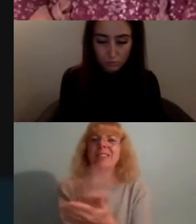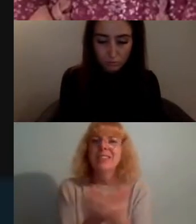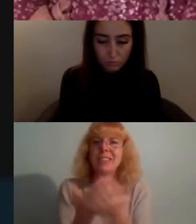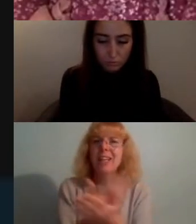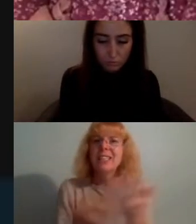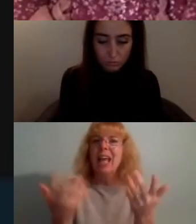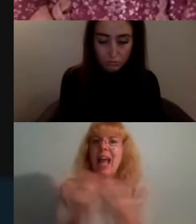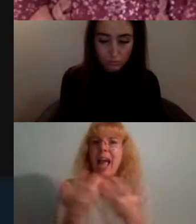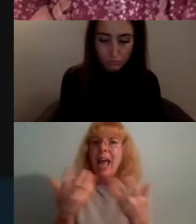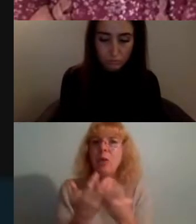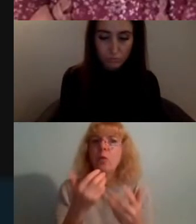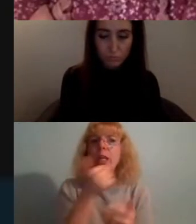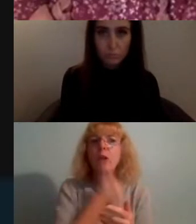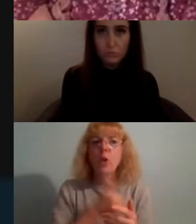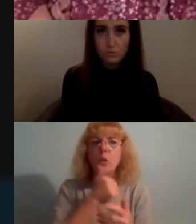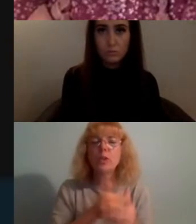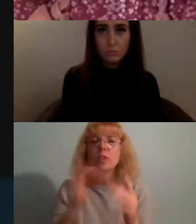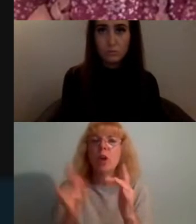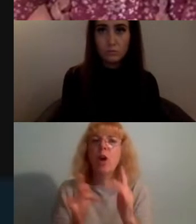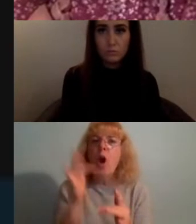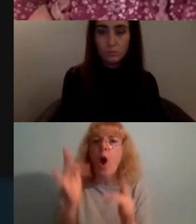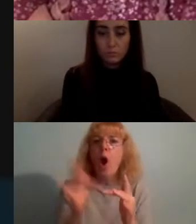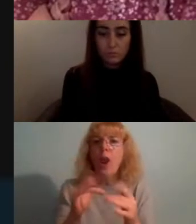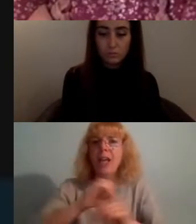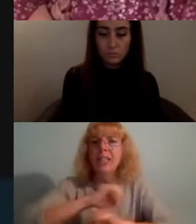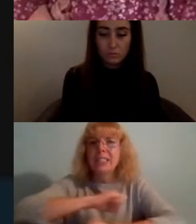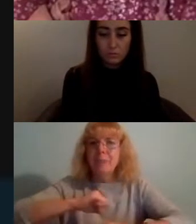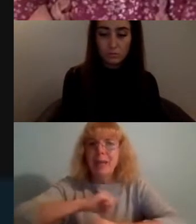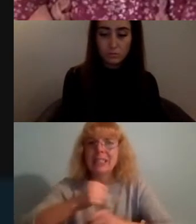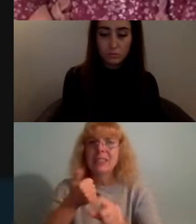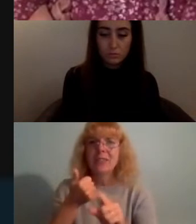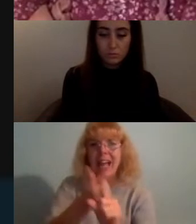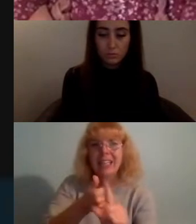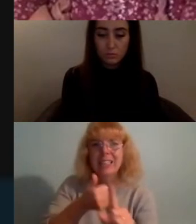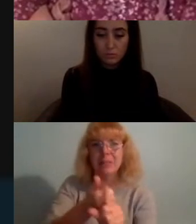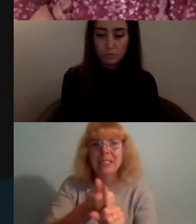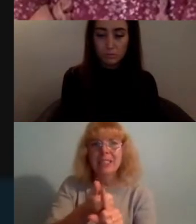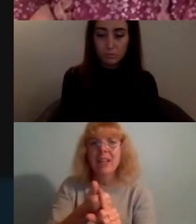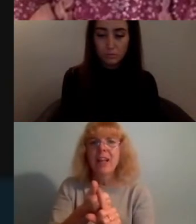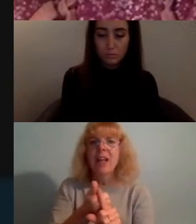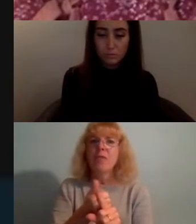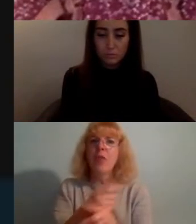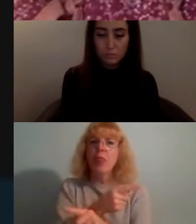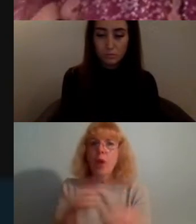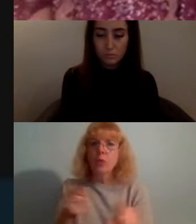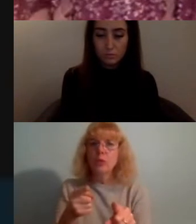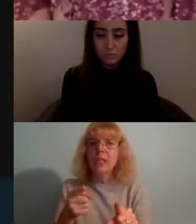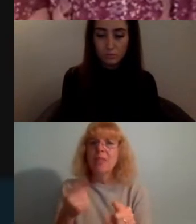online spaces for activism such as those in the climate movement and i thought i'd